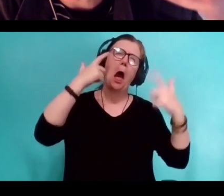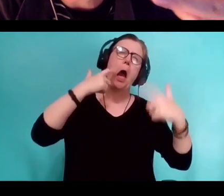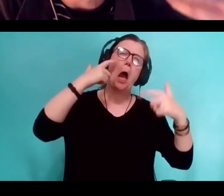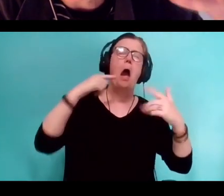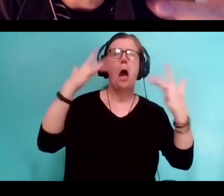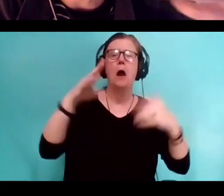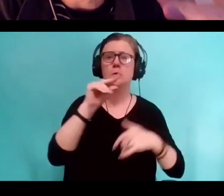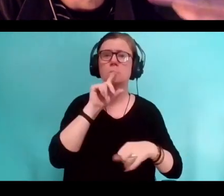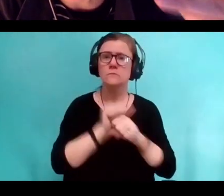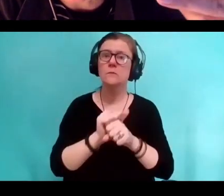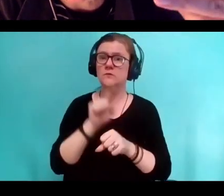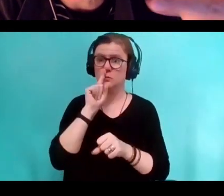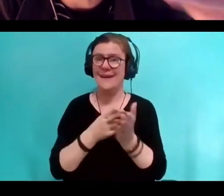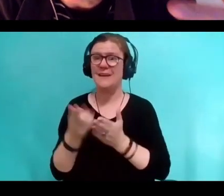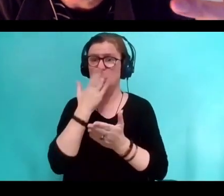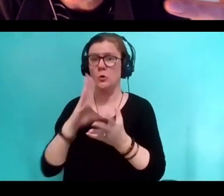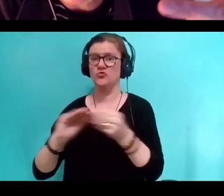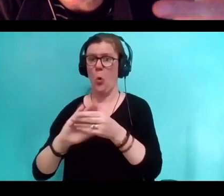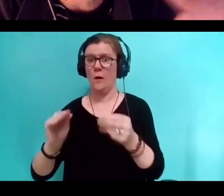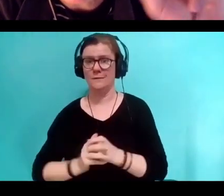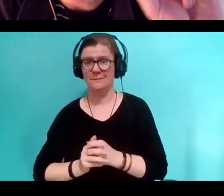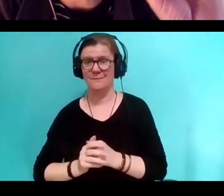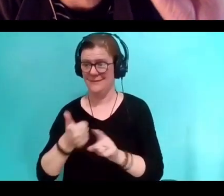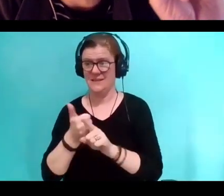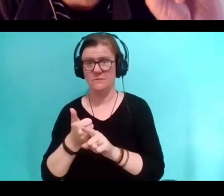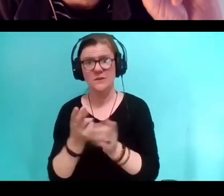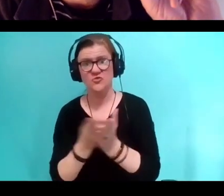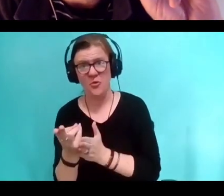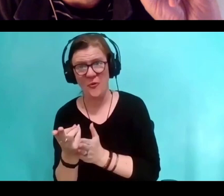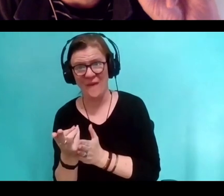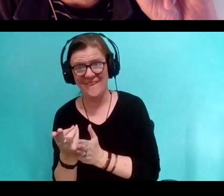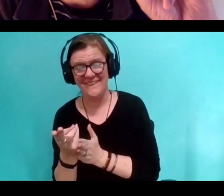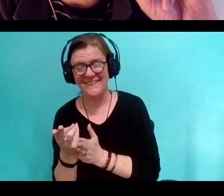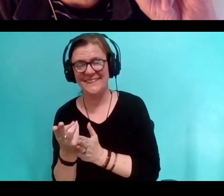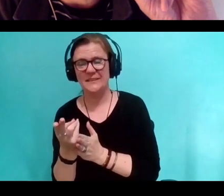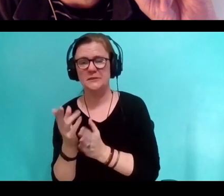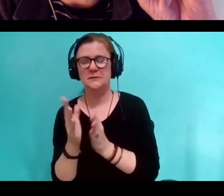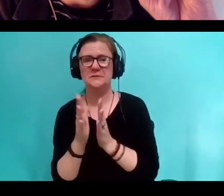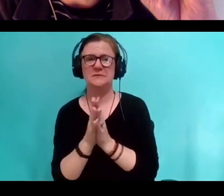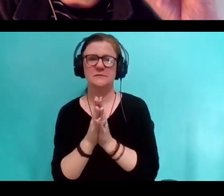but actually a damn good story, that's true. But it's also carefully constructed with craft